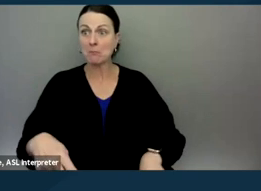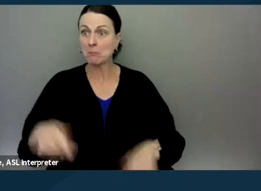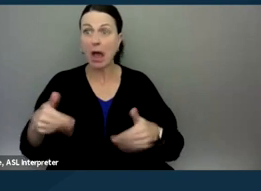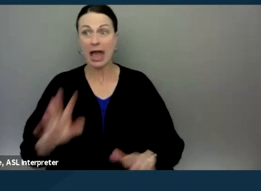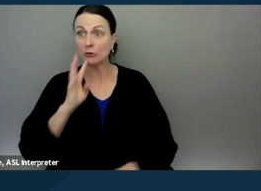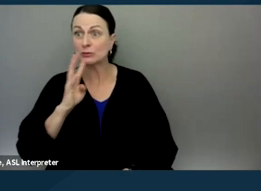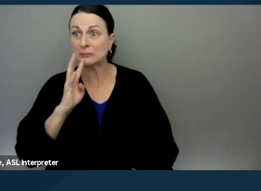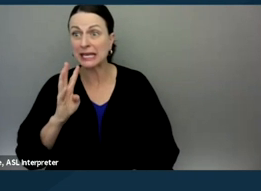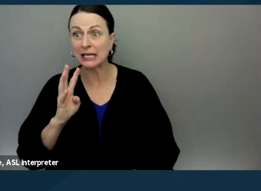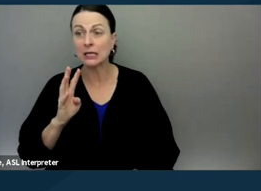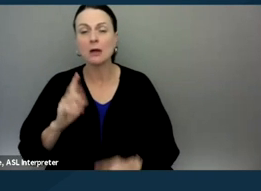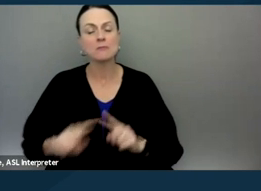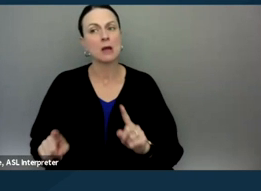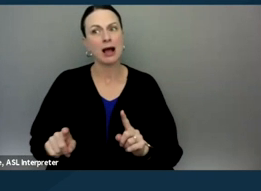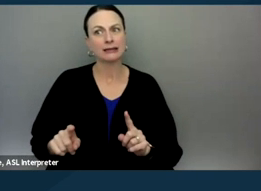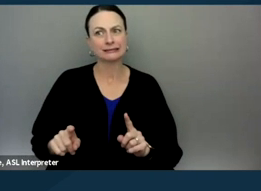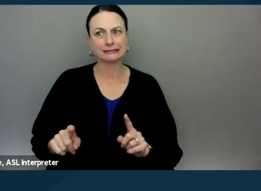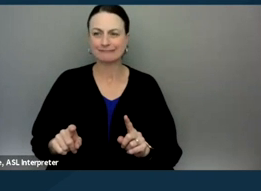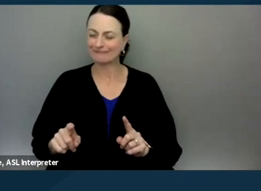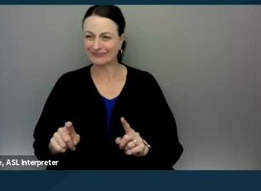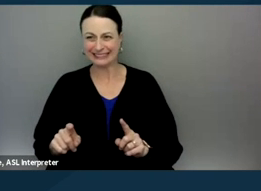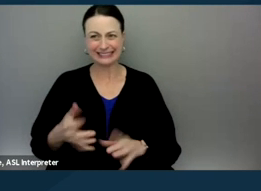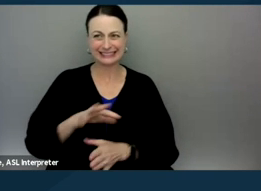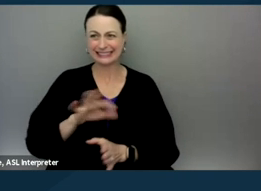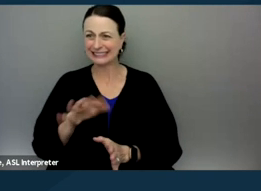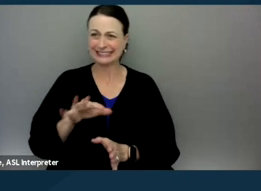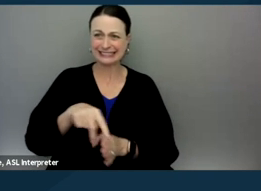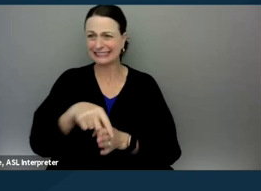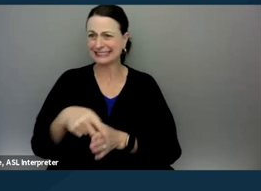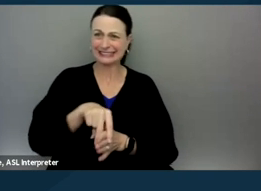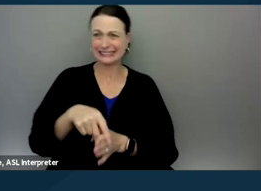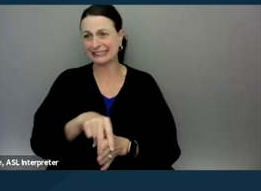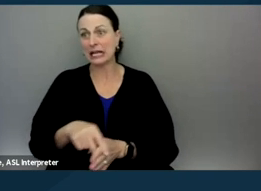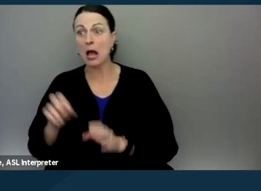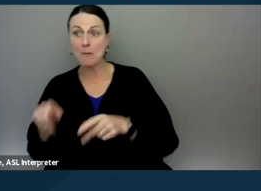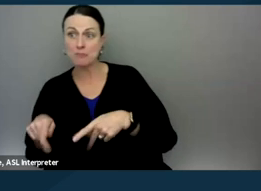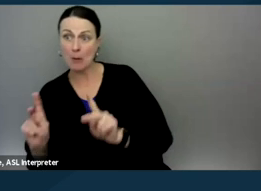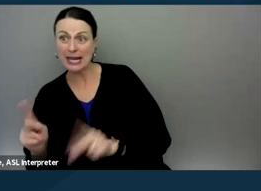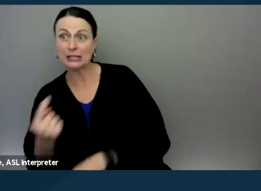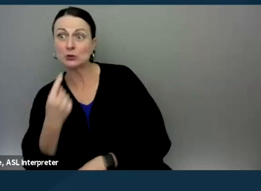But the question of what you're allowed to say in this adversarial context is very situation dependent.